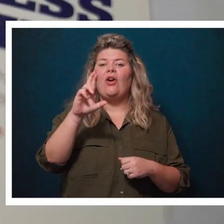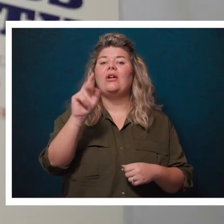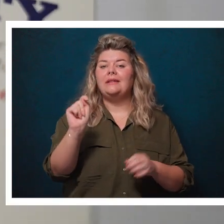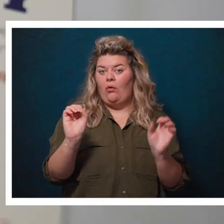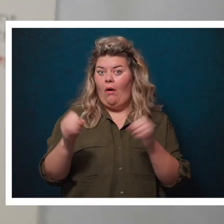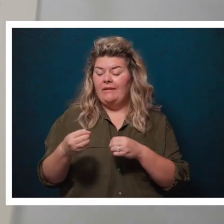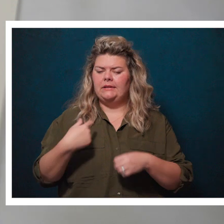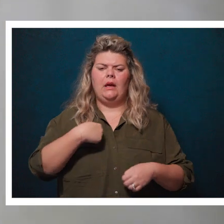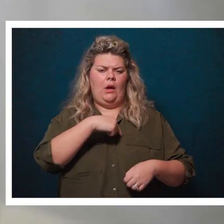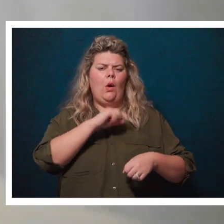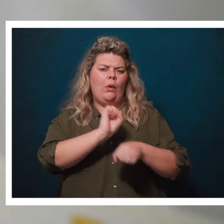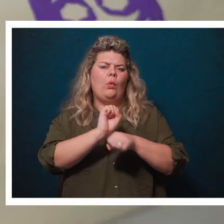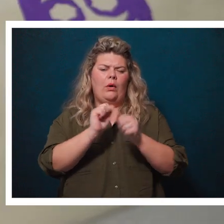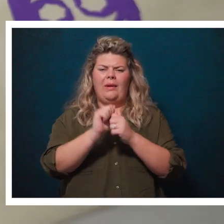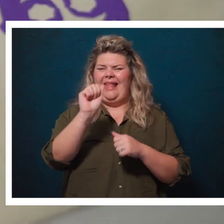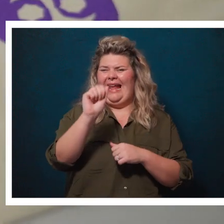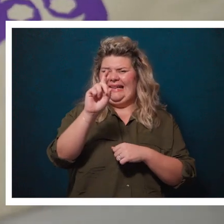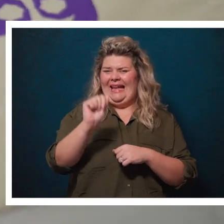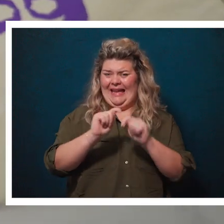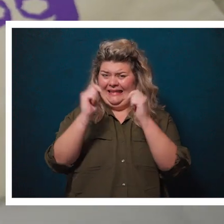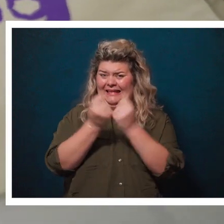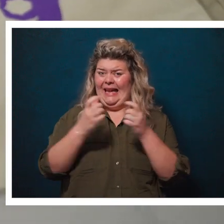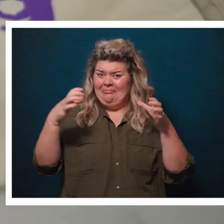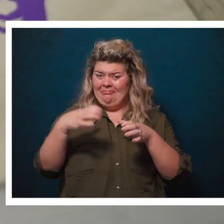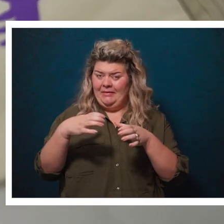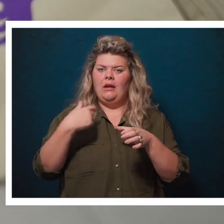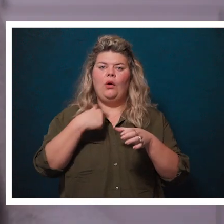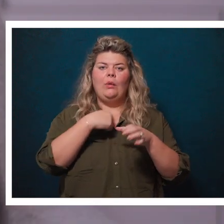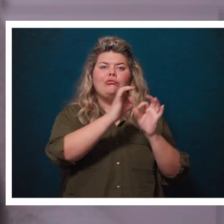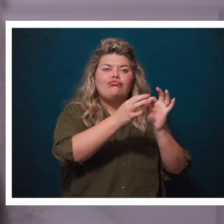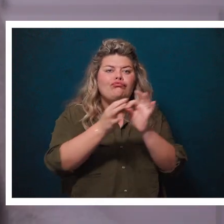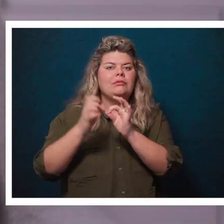We work under the ADA team to provide ASL interpreting services